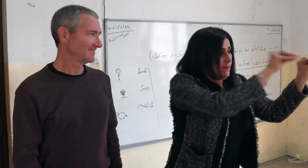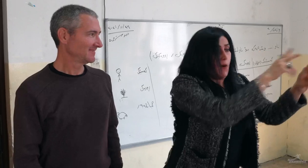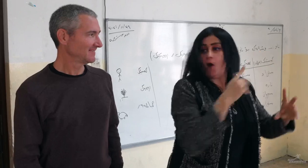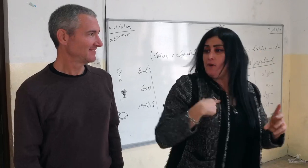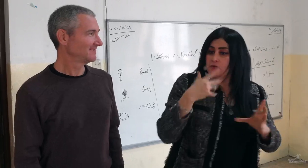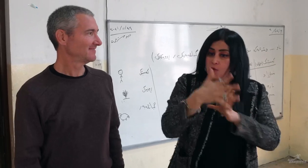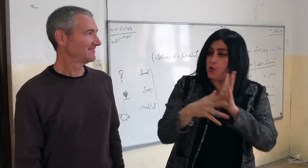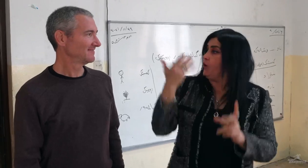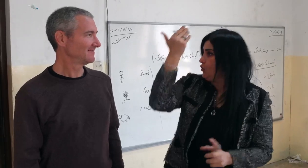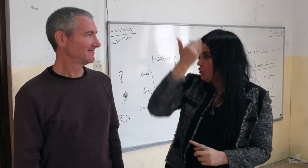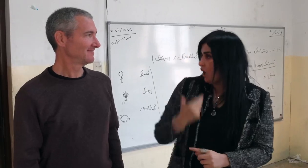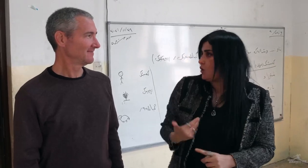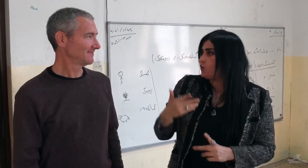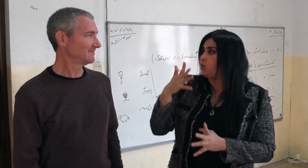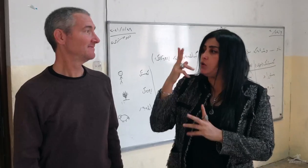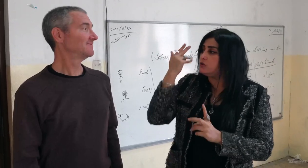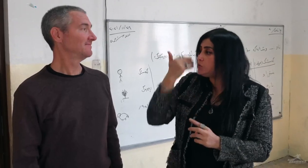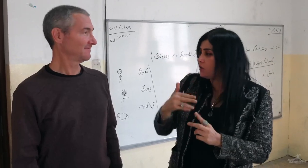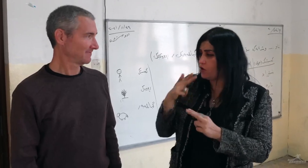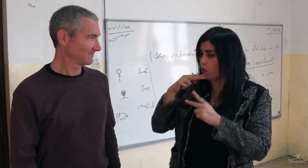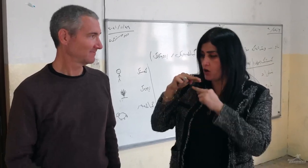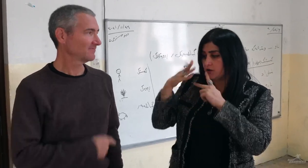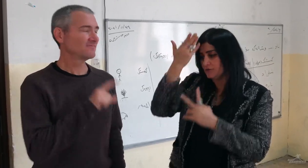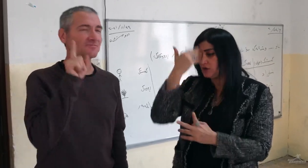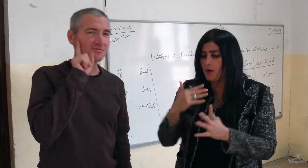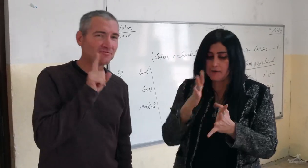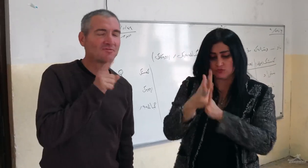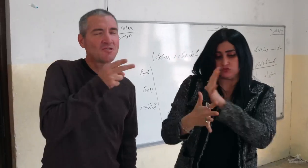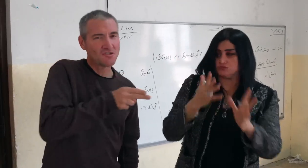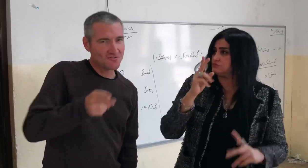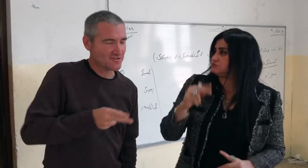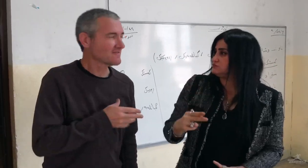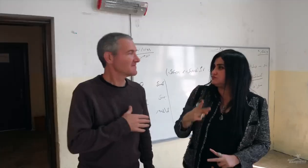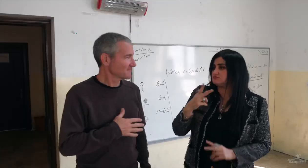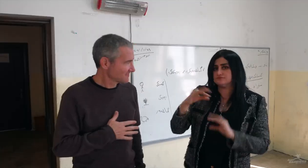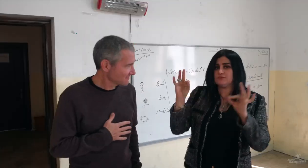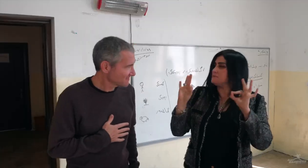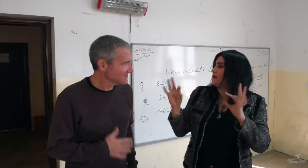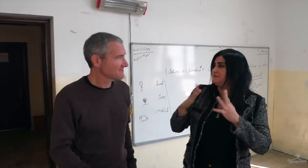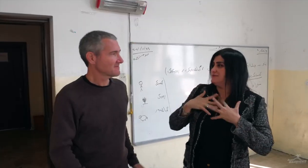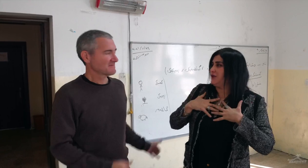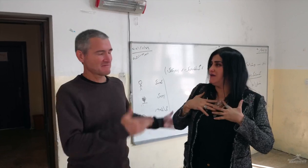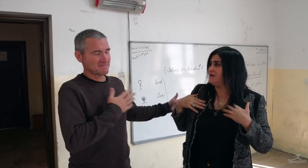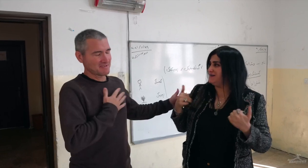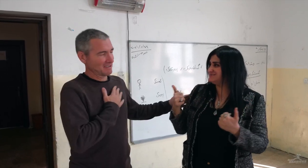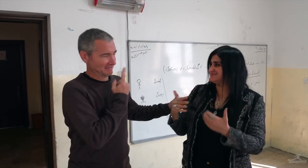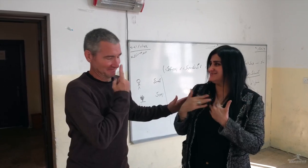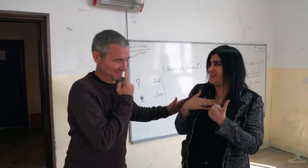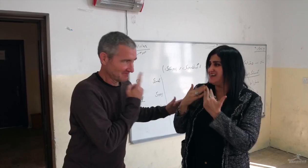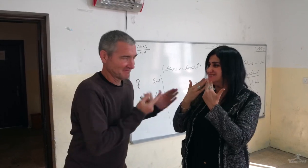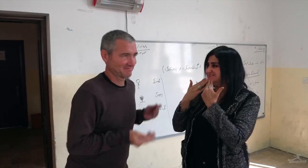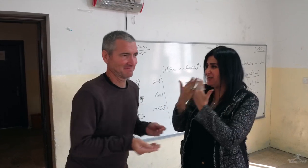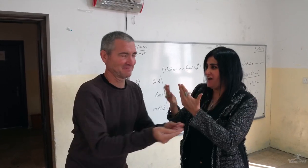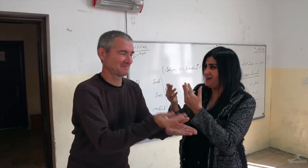I'm hard of hearing, but I love to sign. I respect your hard work to inspire them.